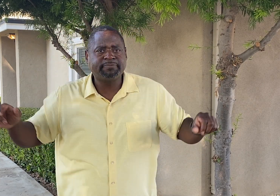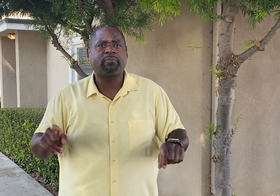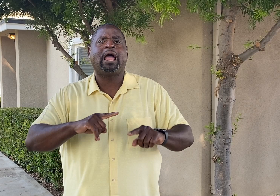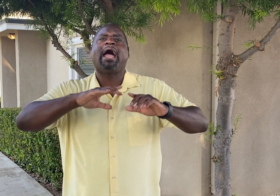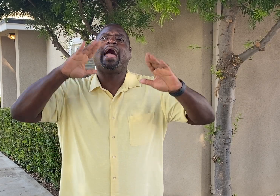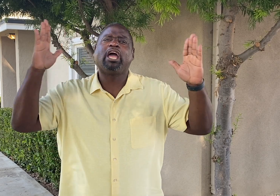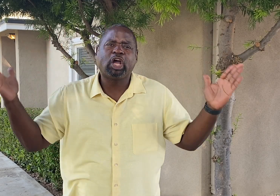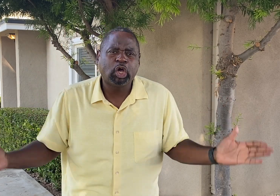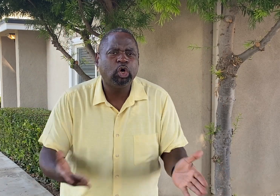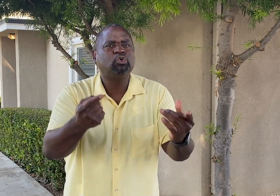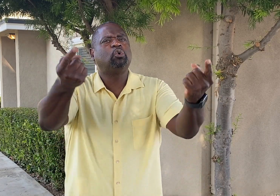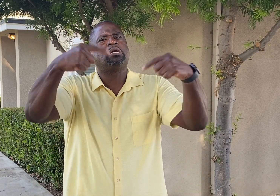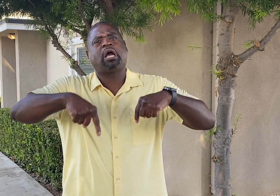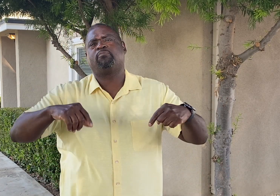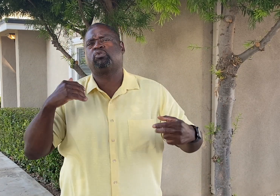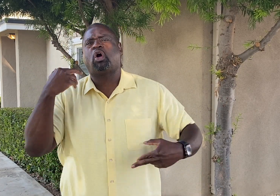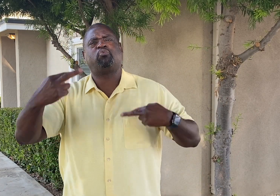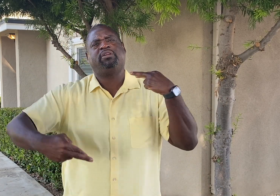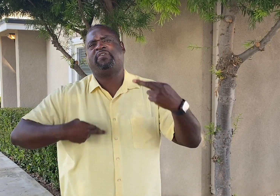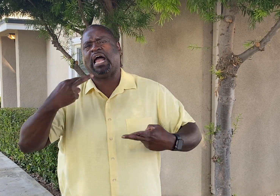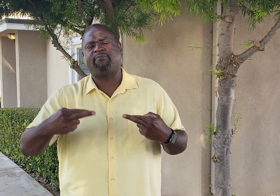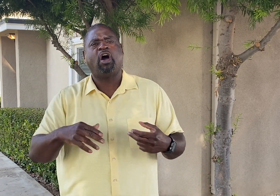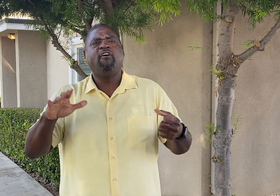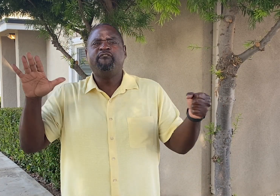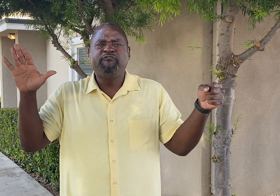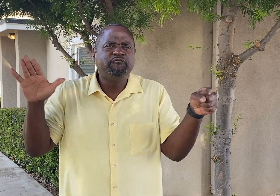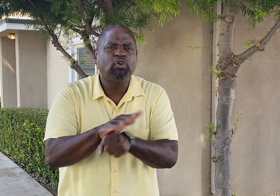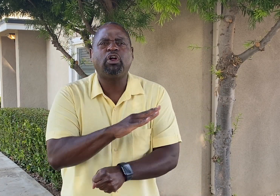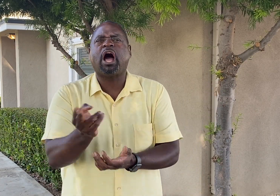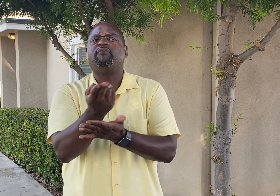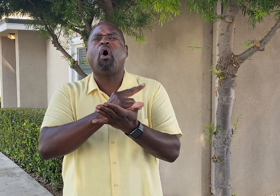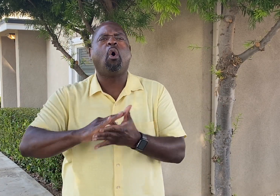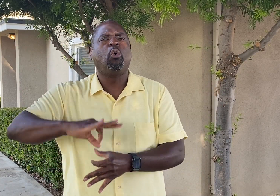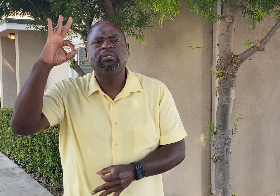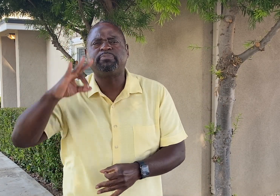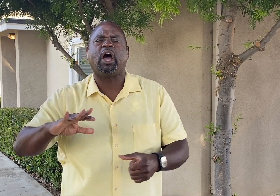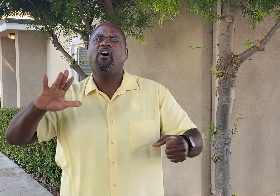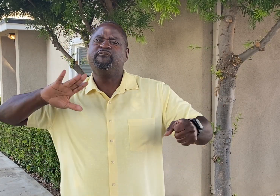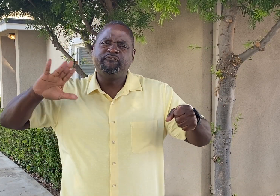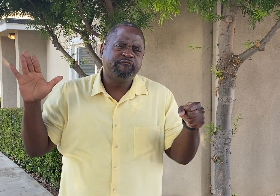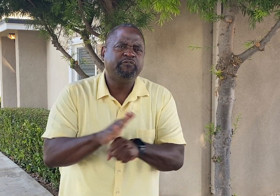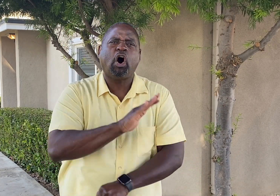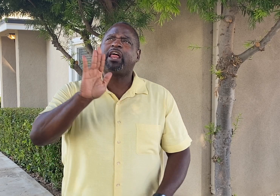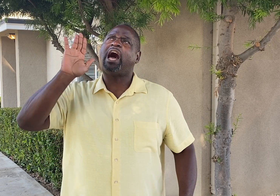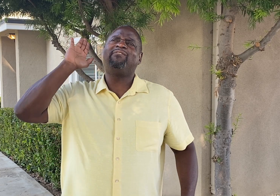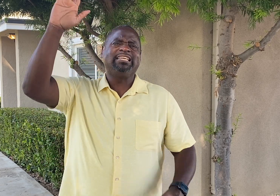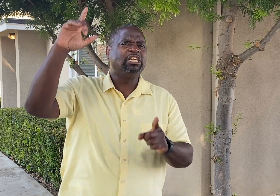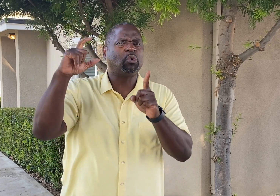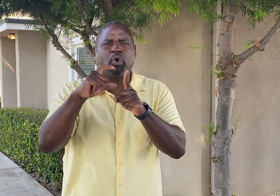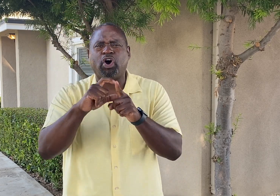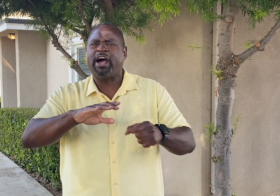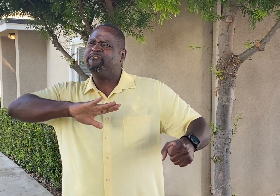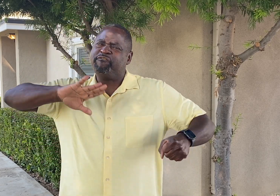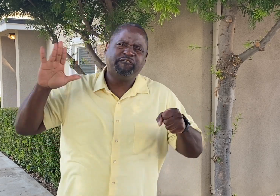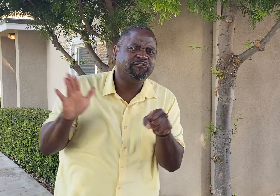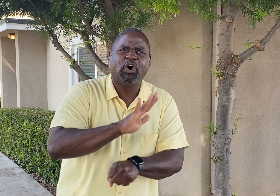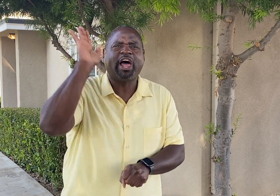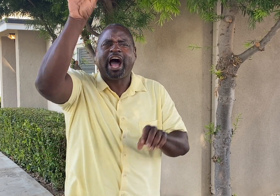Again, I encourage you to come to our revival as it will be full of the Holy Ghost, full of His Word, full of His moving in our